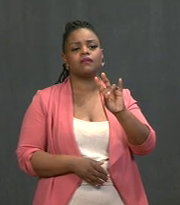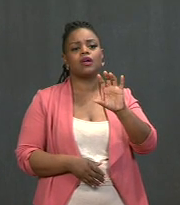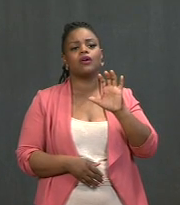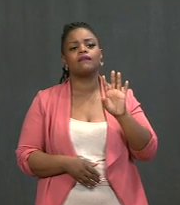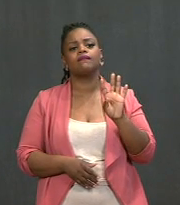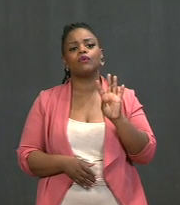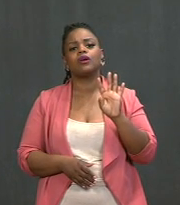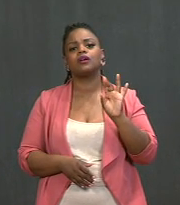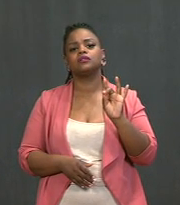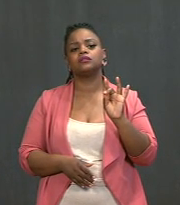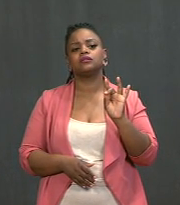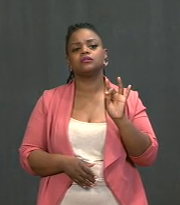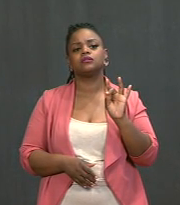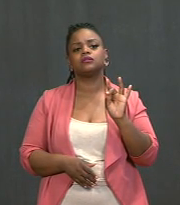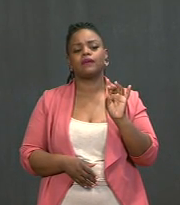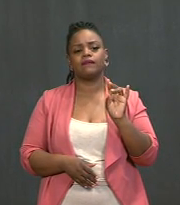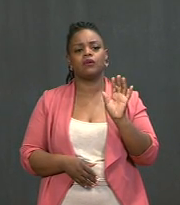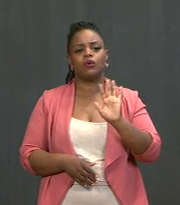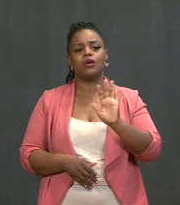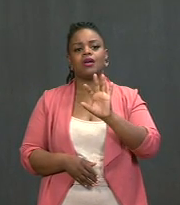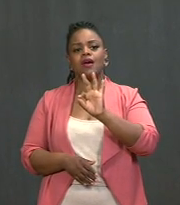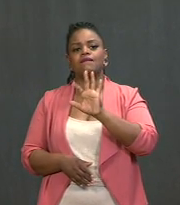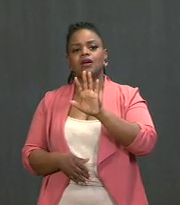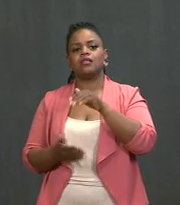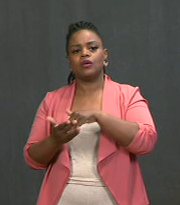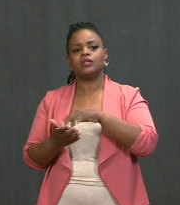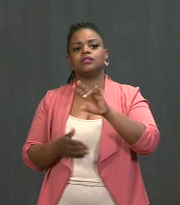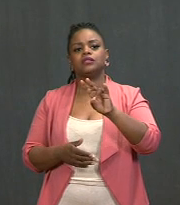excuse me, 95,774 Americans.